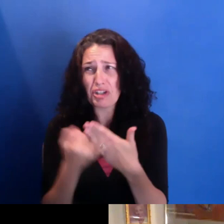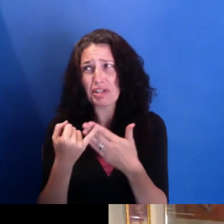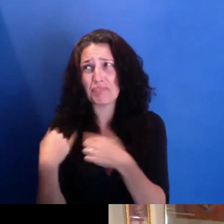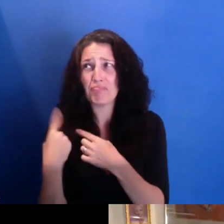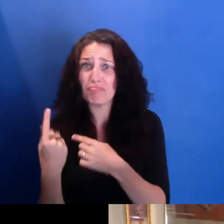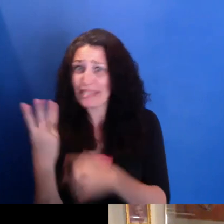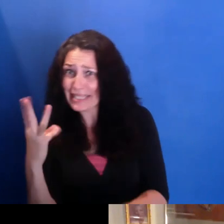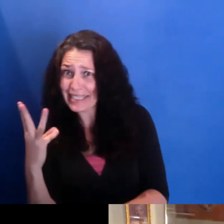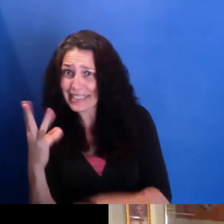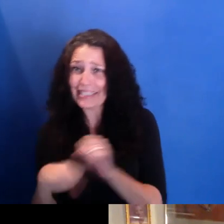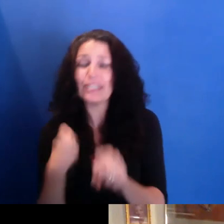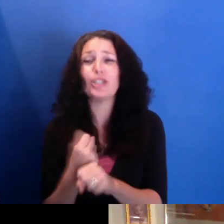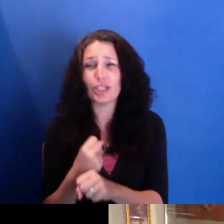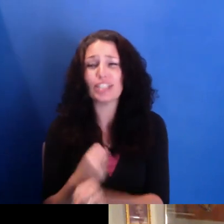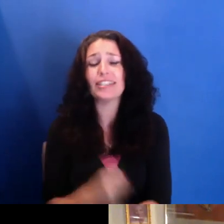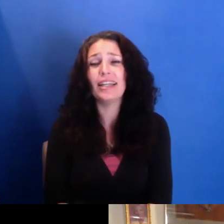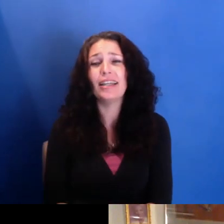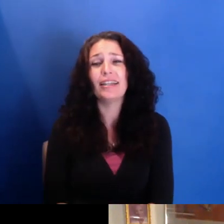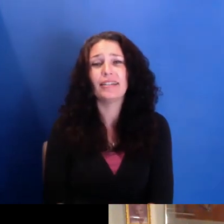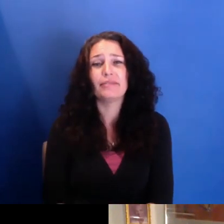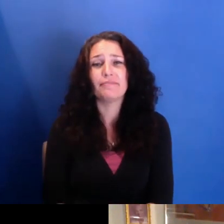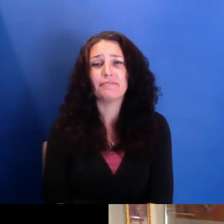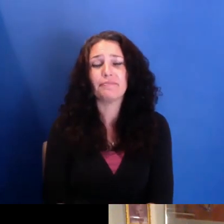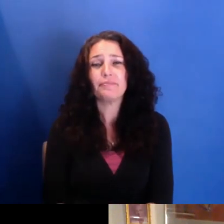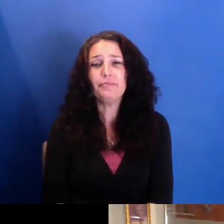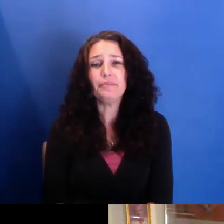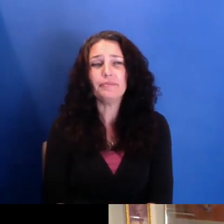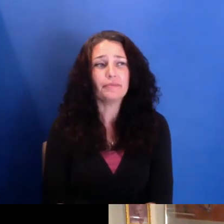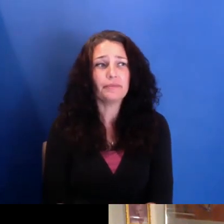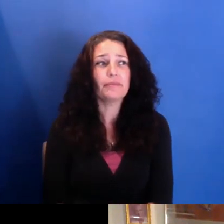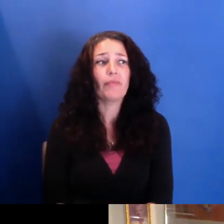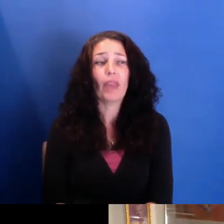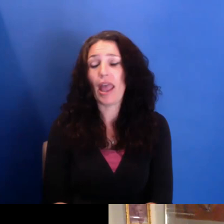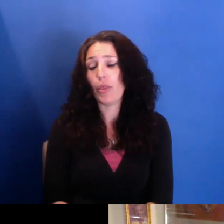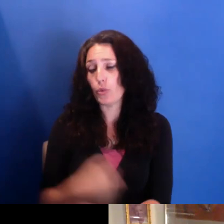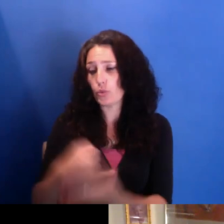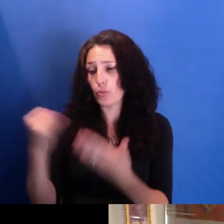where we have two filmmakers working with a community group